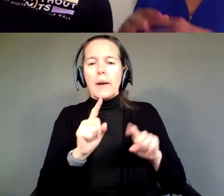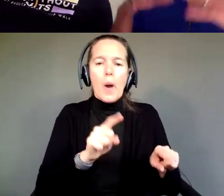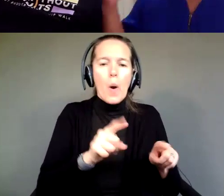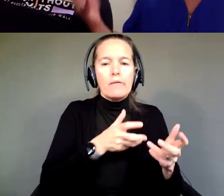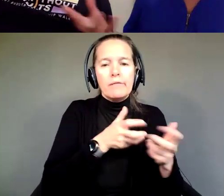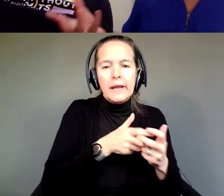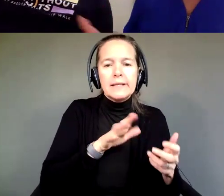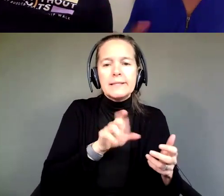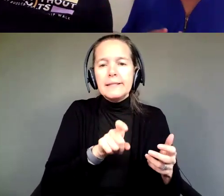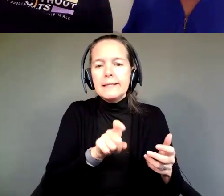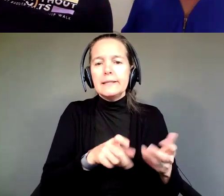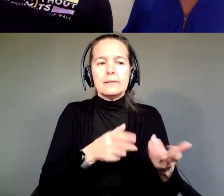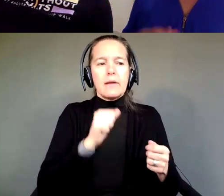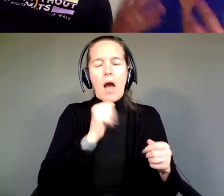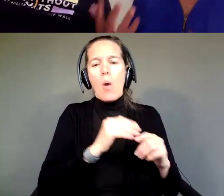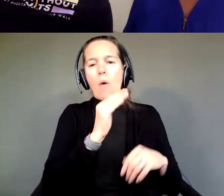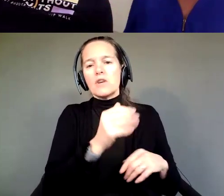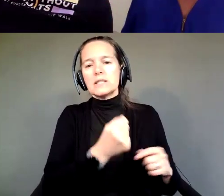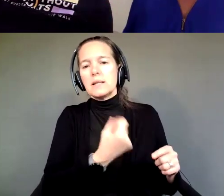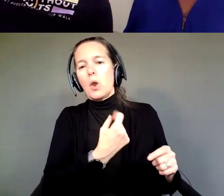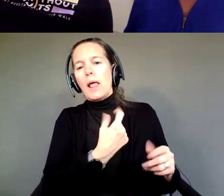It wasn't overstimulated for him. They were very supported of him.